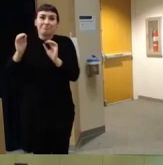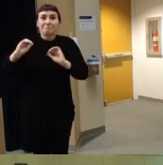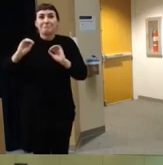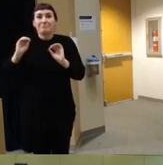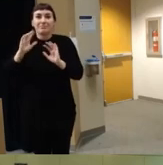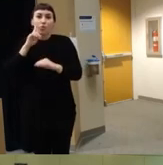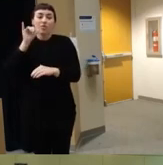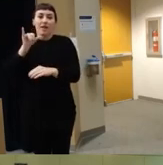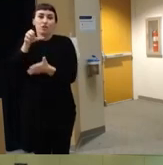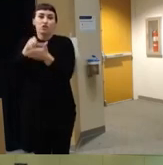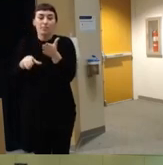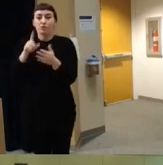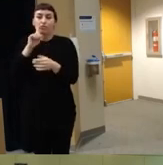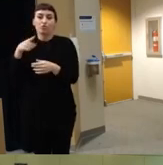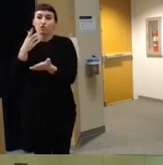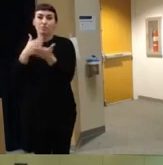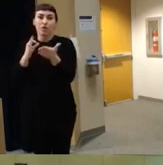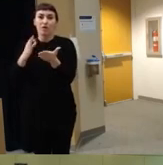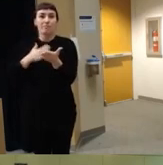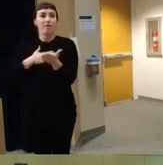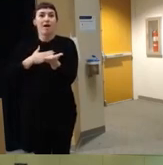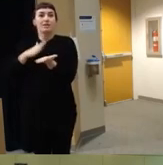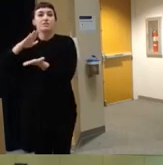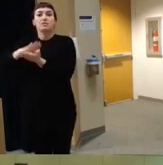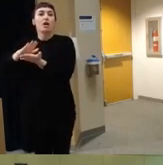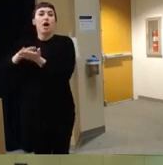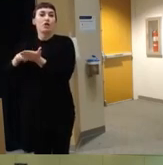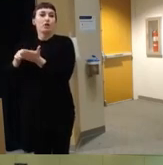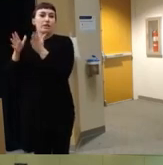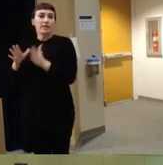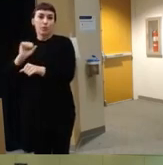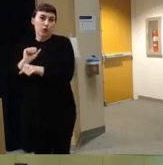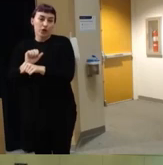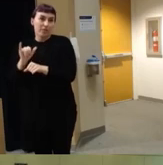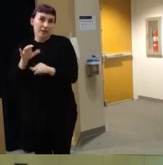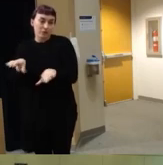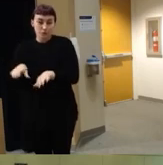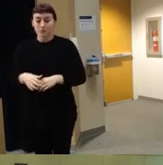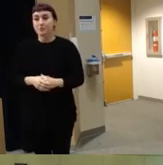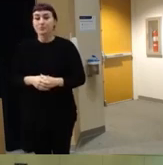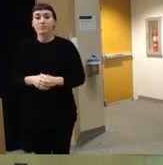for that it's just part of my uh scholarly work um that we do but um so there's some it's it's